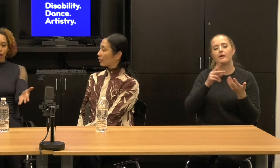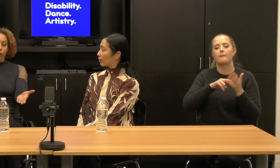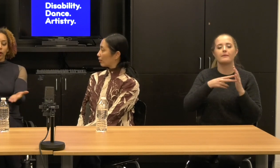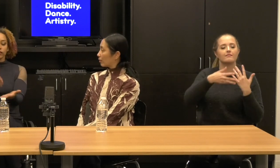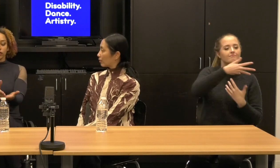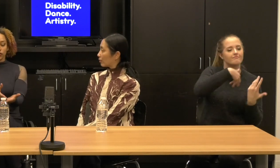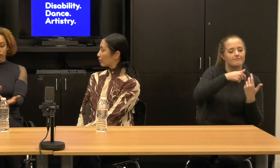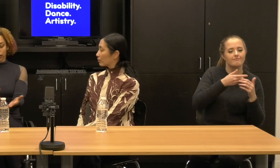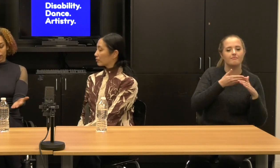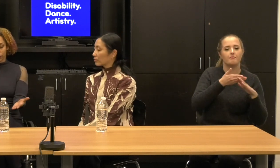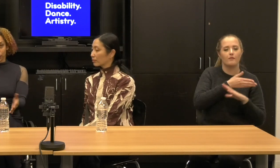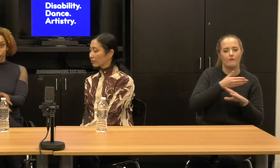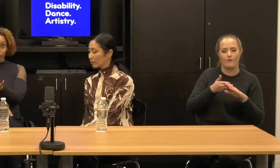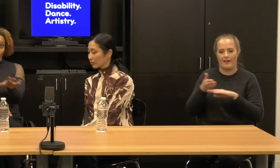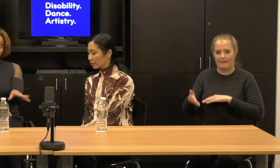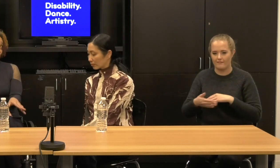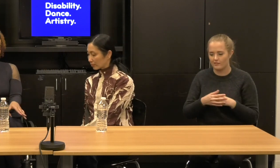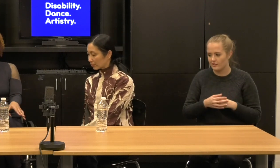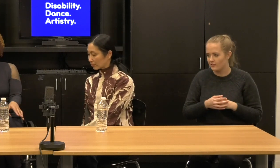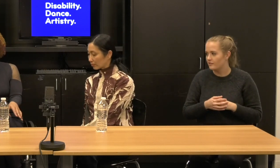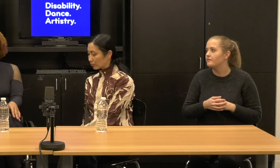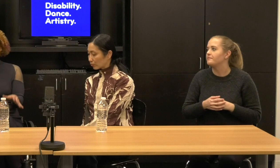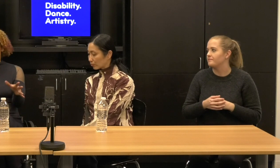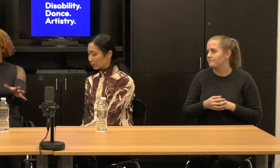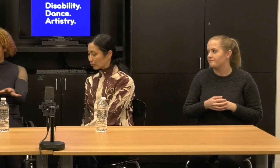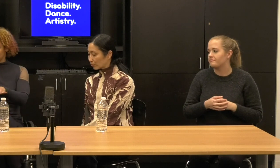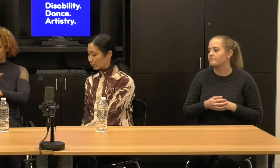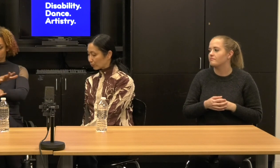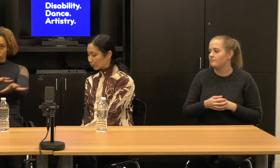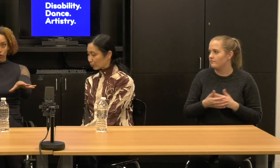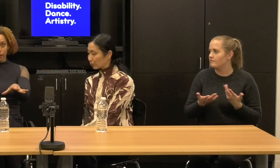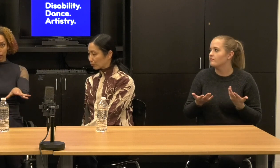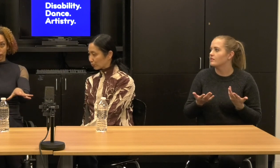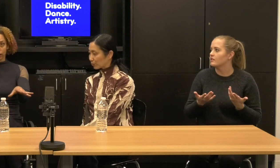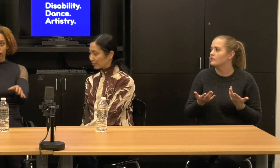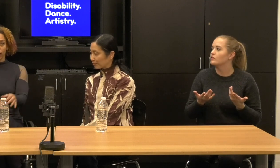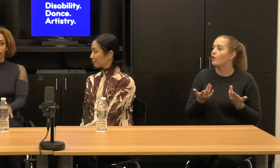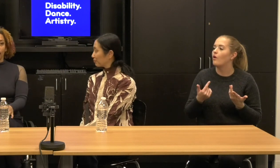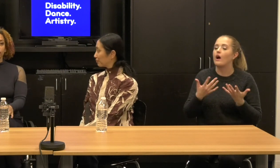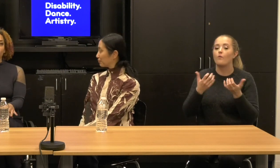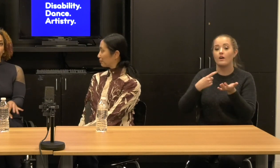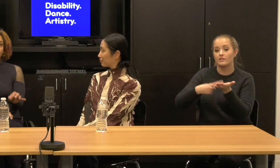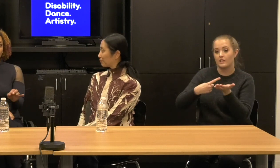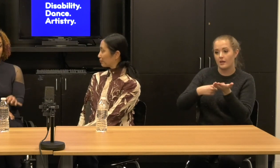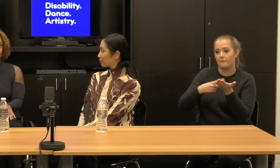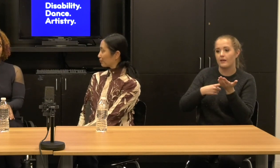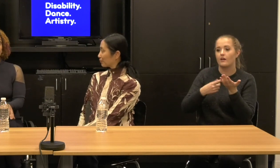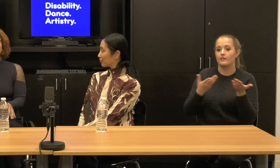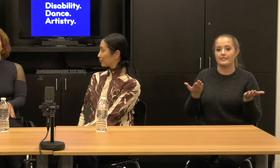Alice: first of all let's deal with the cross country part of it. Yes. Yeah.